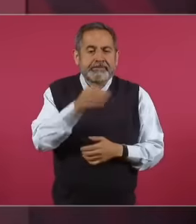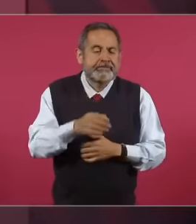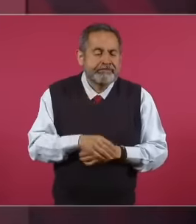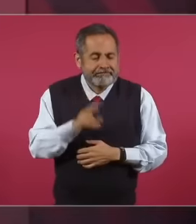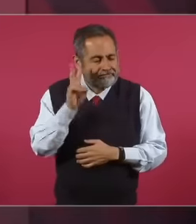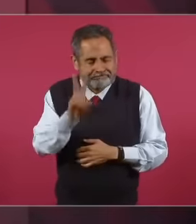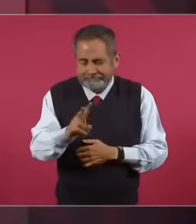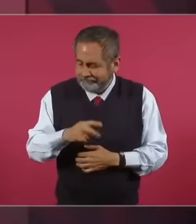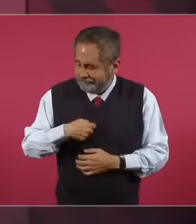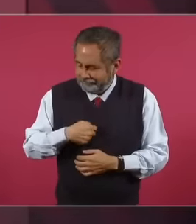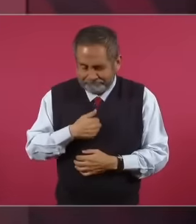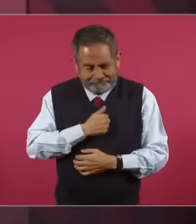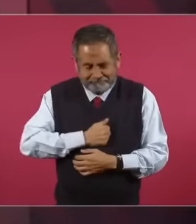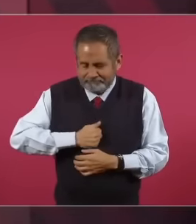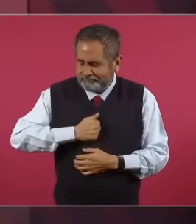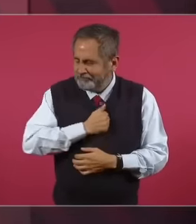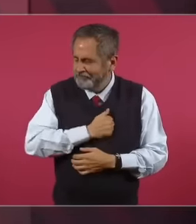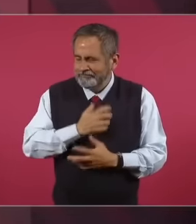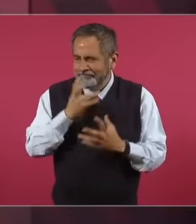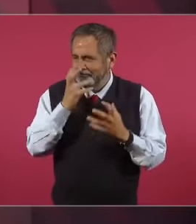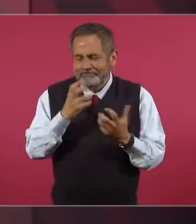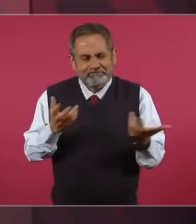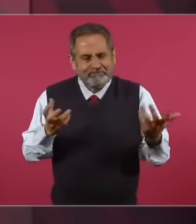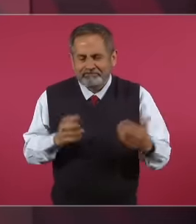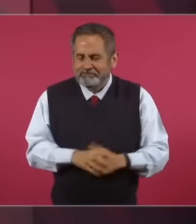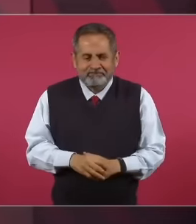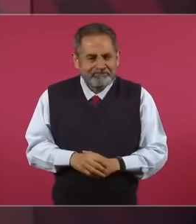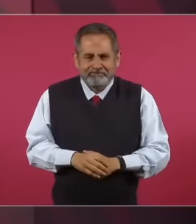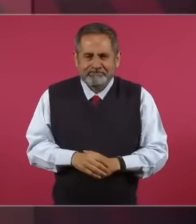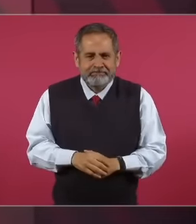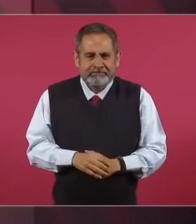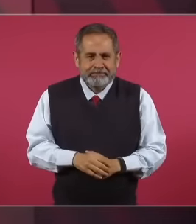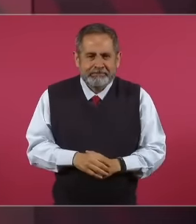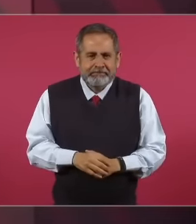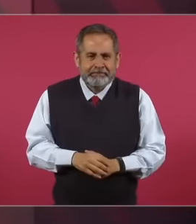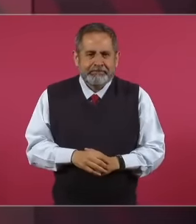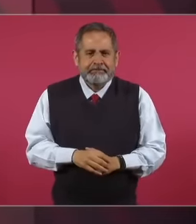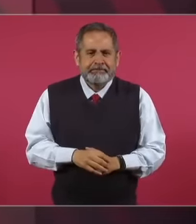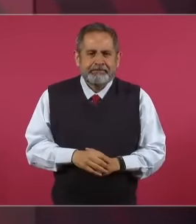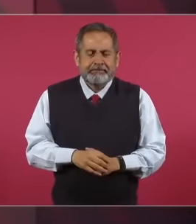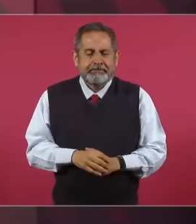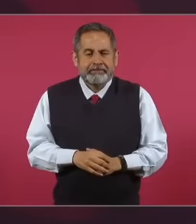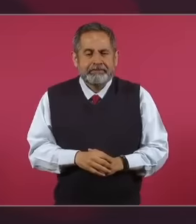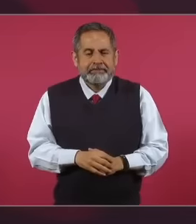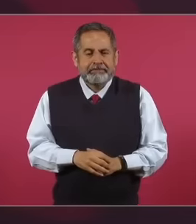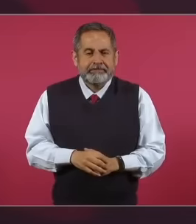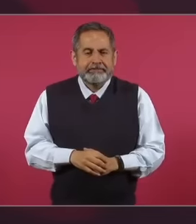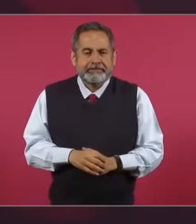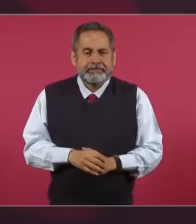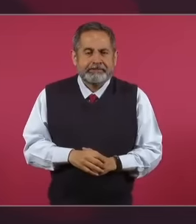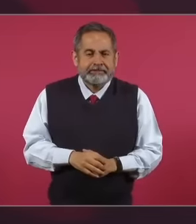very sorry that the